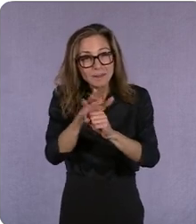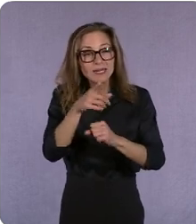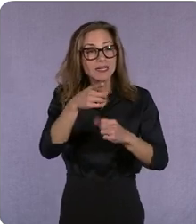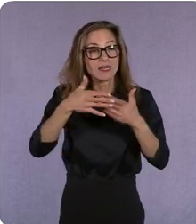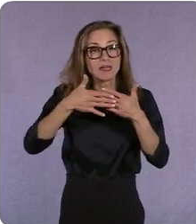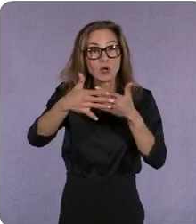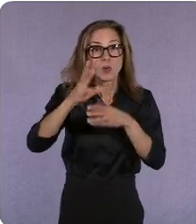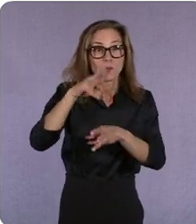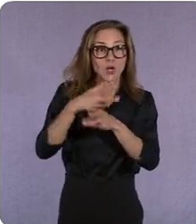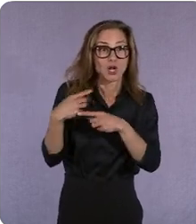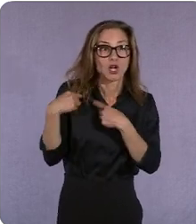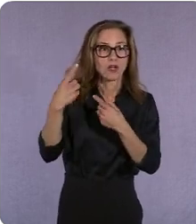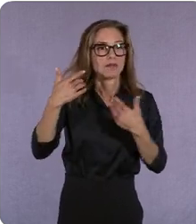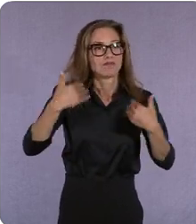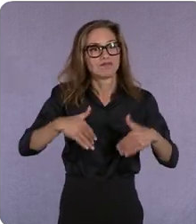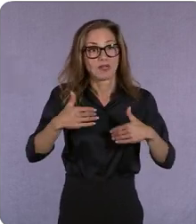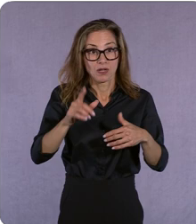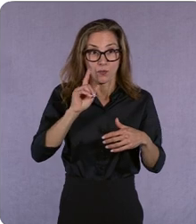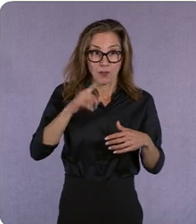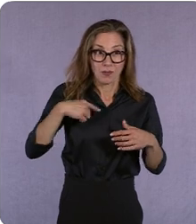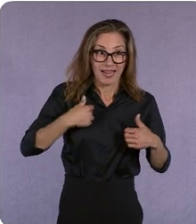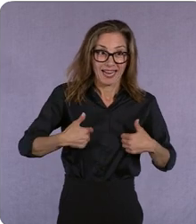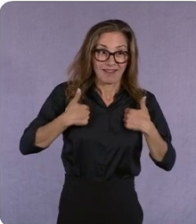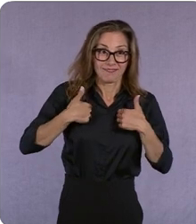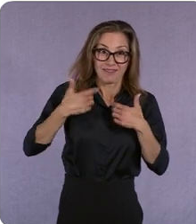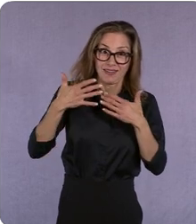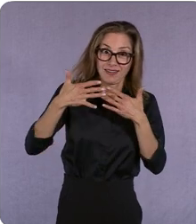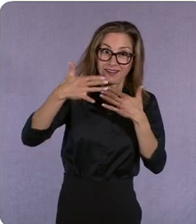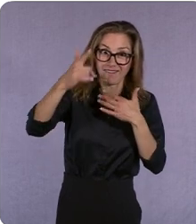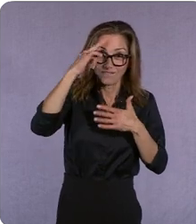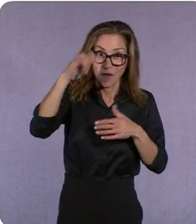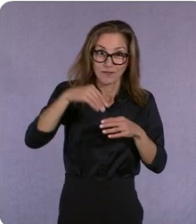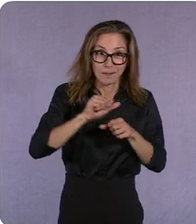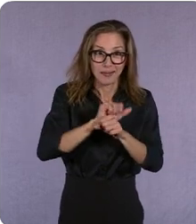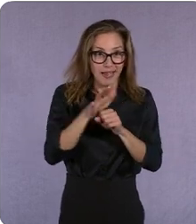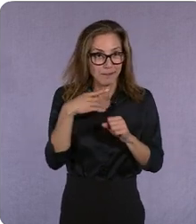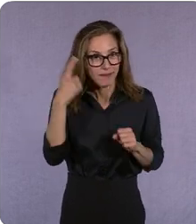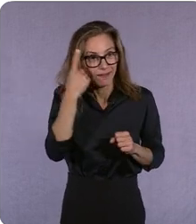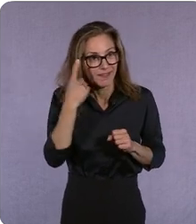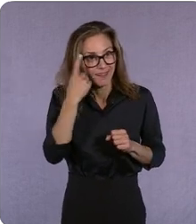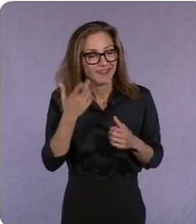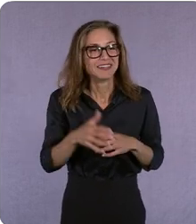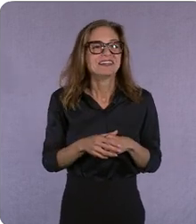which world we're in but um the importance and and not forgetting the importance of joy